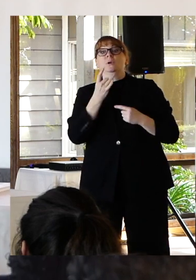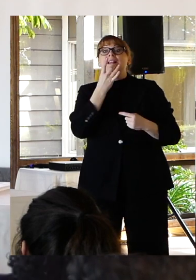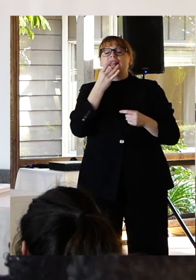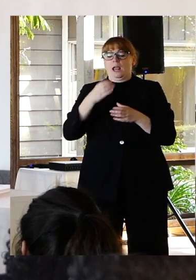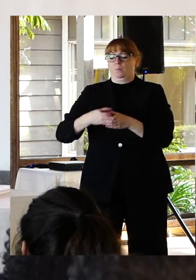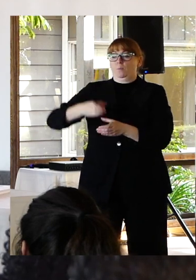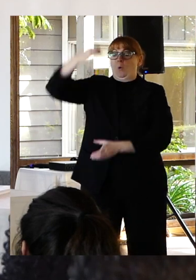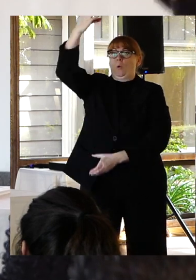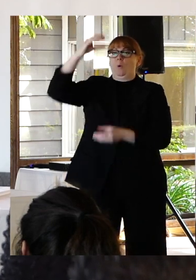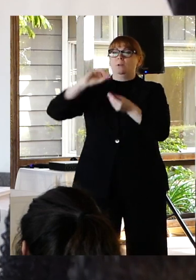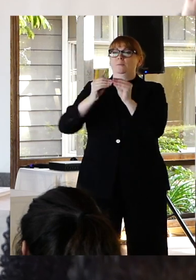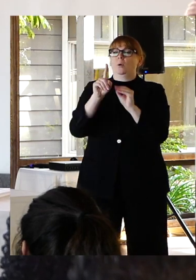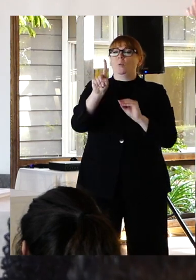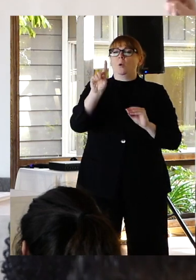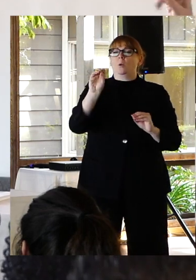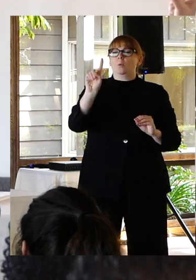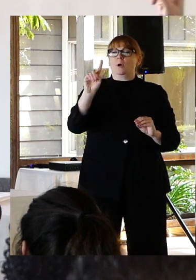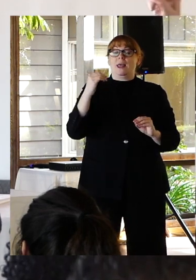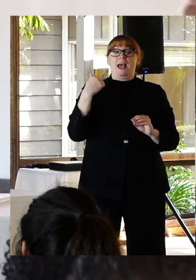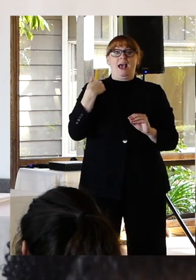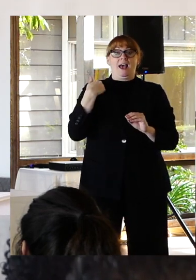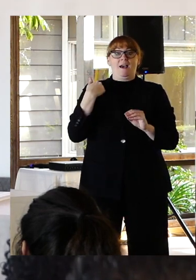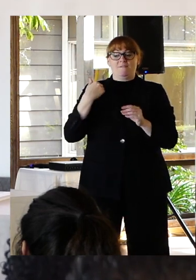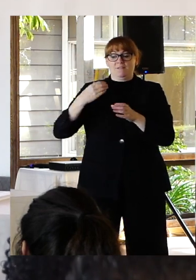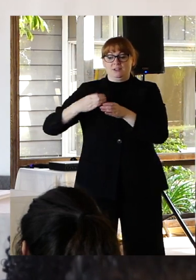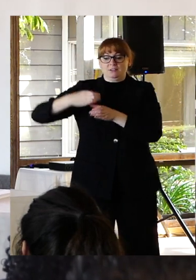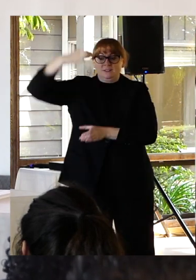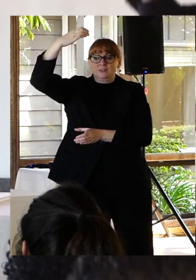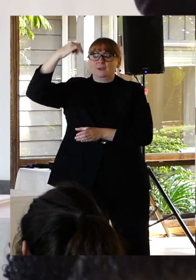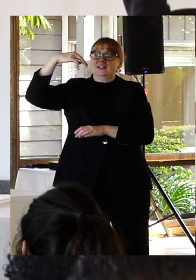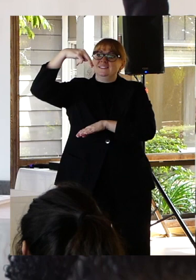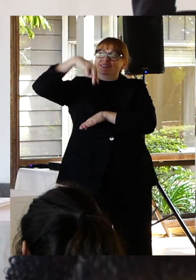little outlet that you can stand and take pictures and you know be a tourist